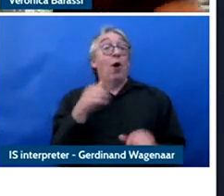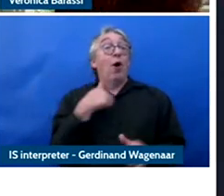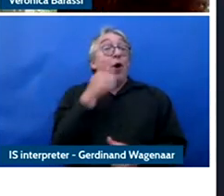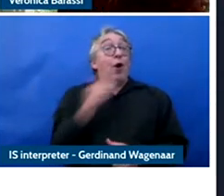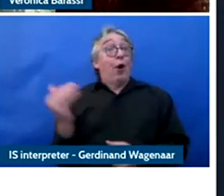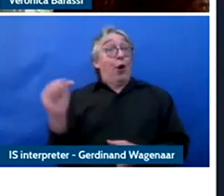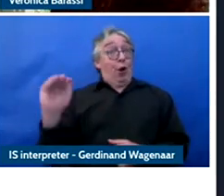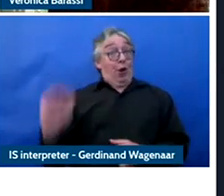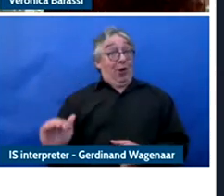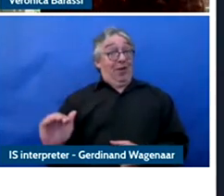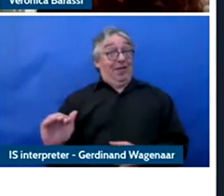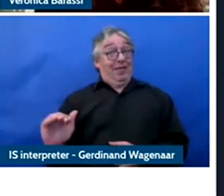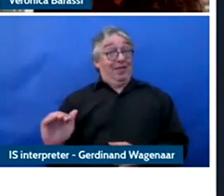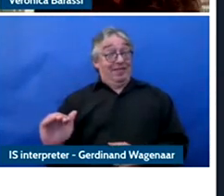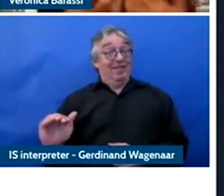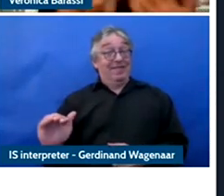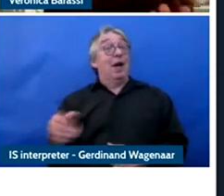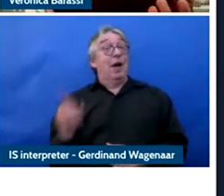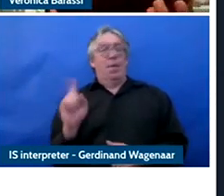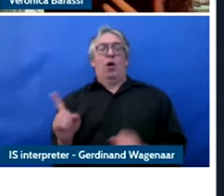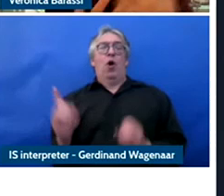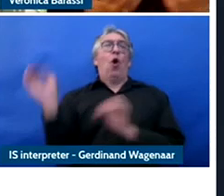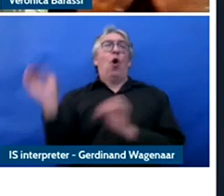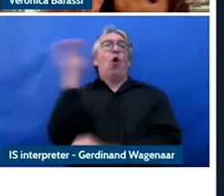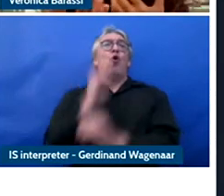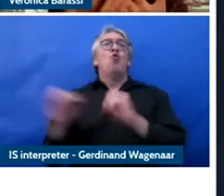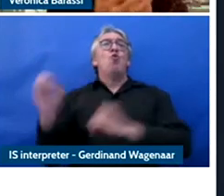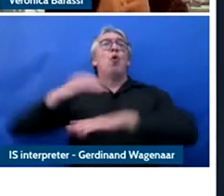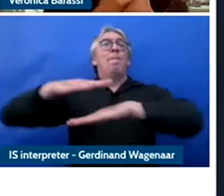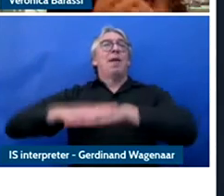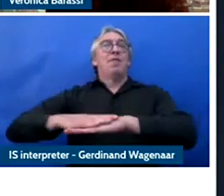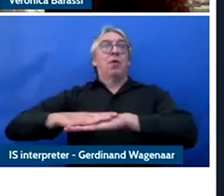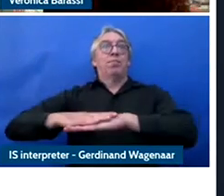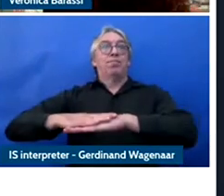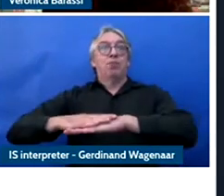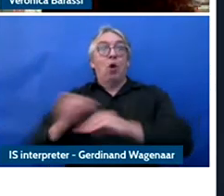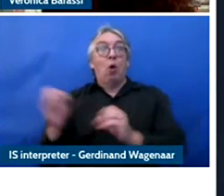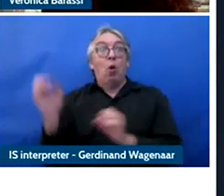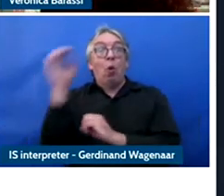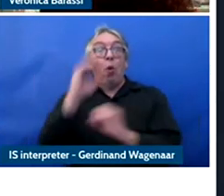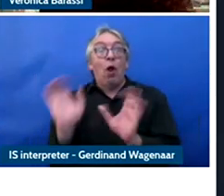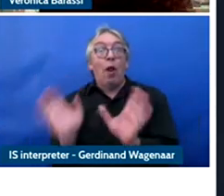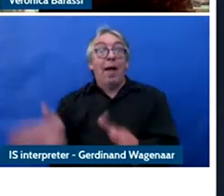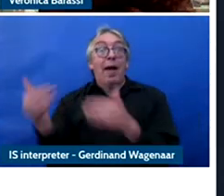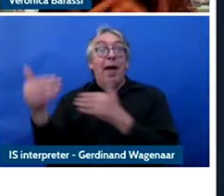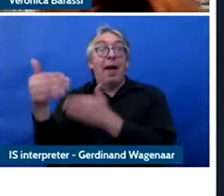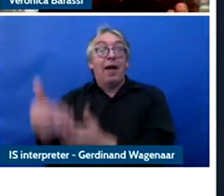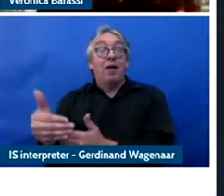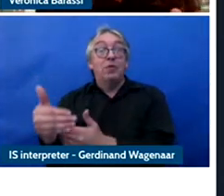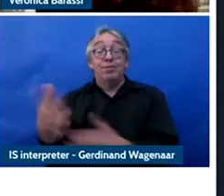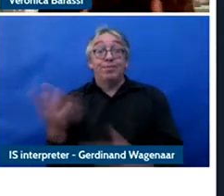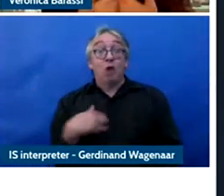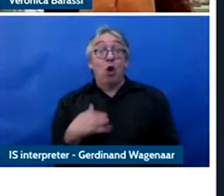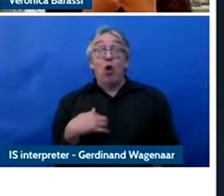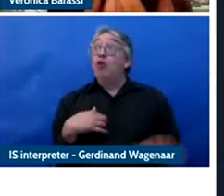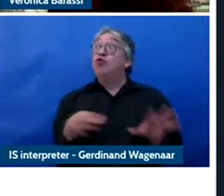another platform, it didn't work and in that sense, I really didn't have a choice